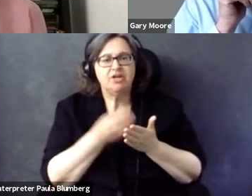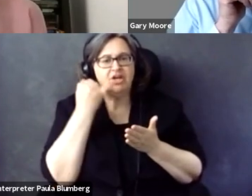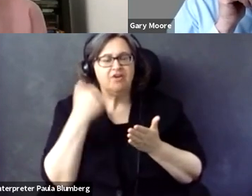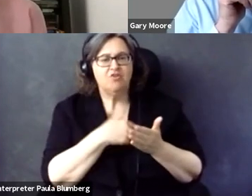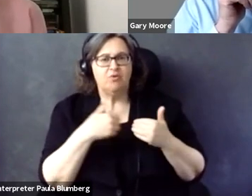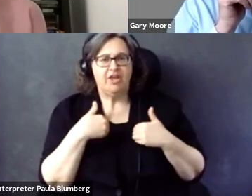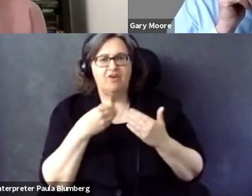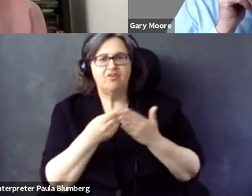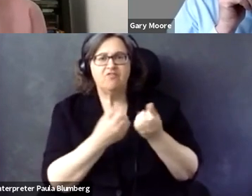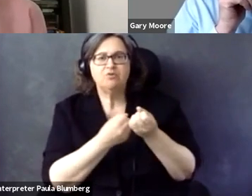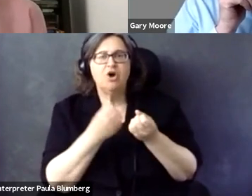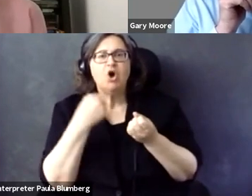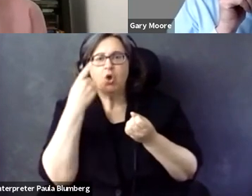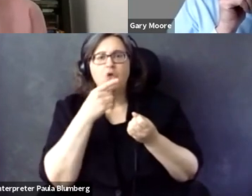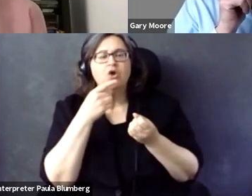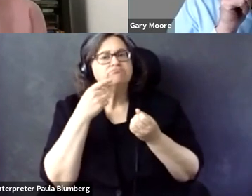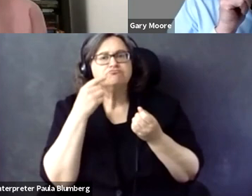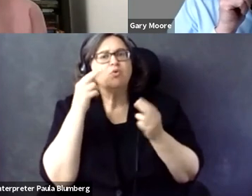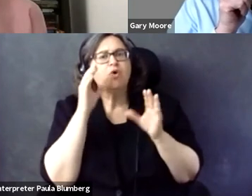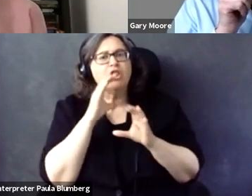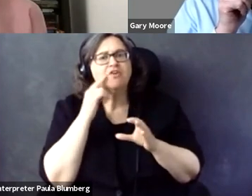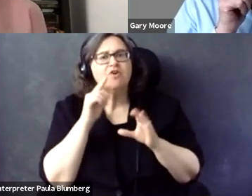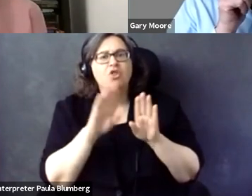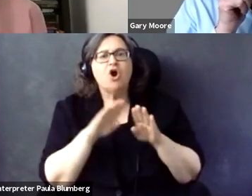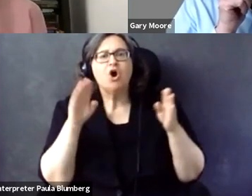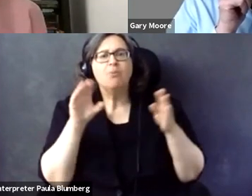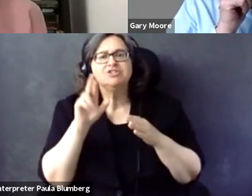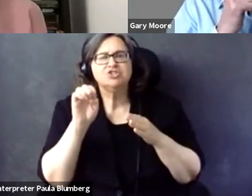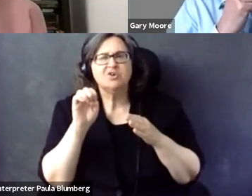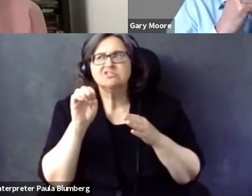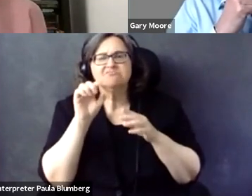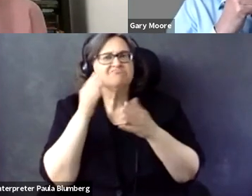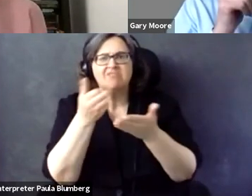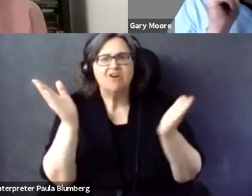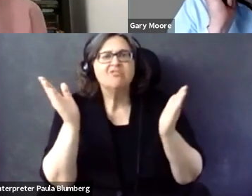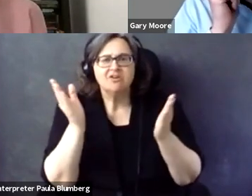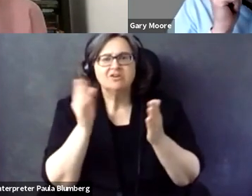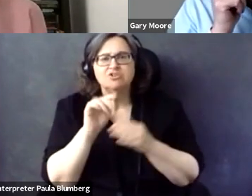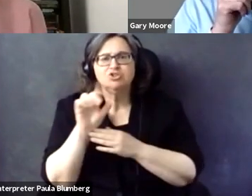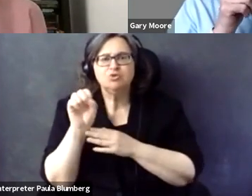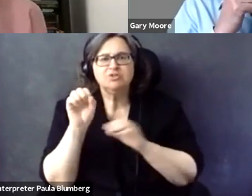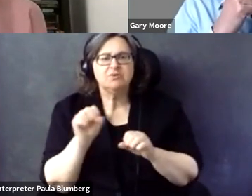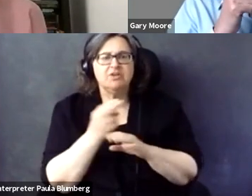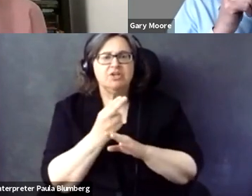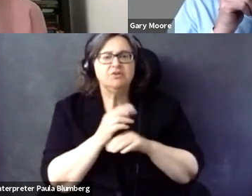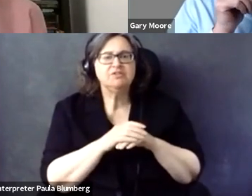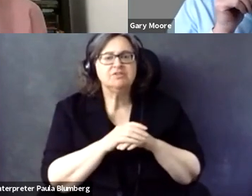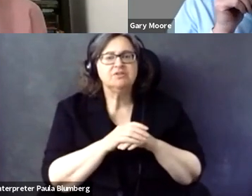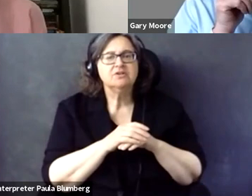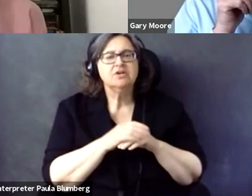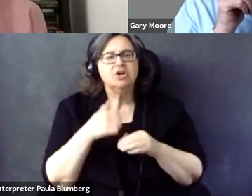terms of authoring tools, we have some money where we -- and if we do have funding, then we are looking for open source tools that member states